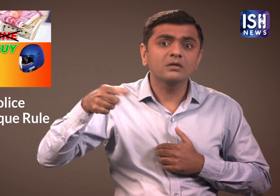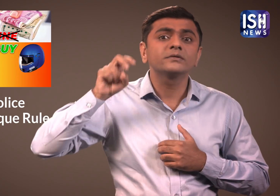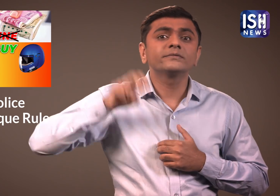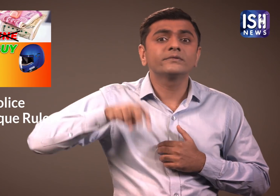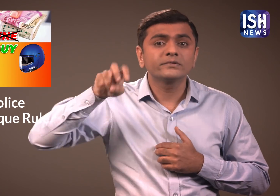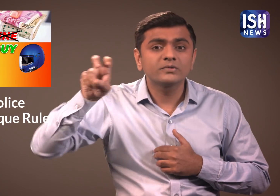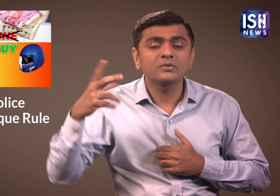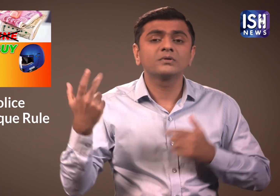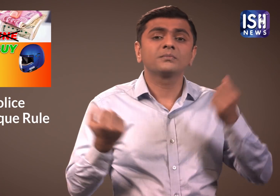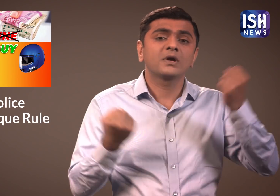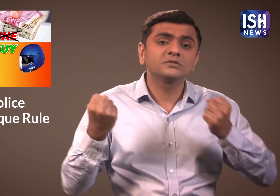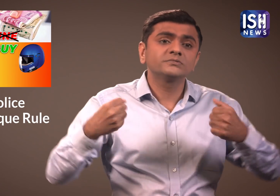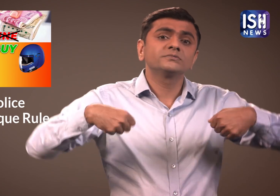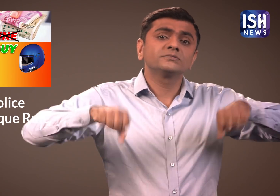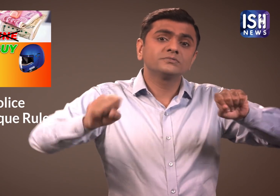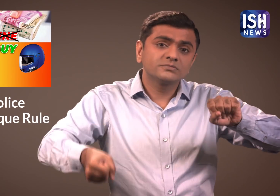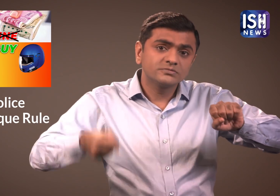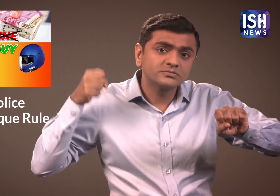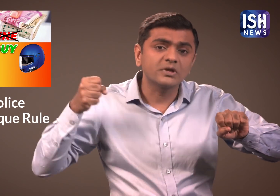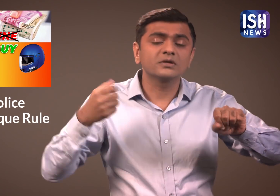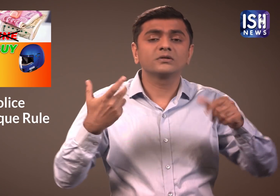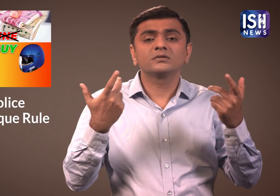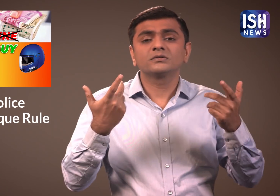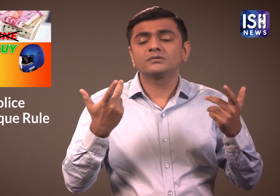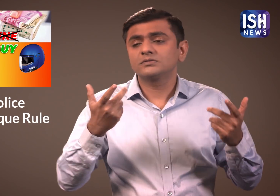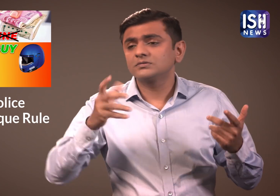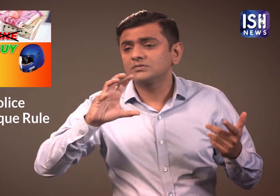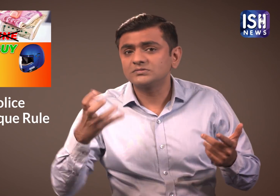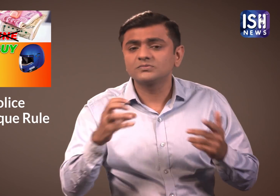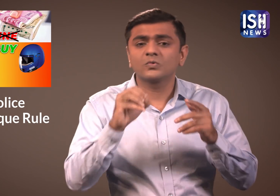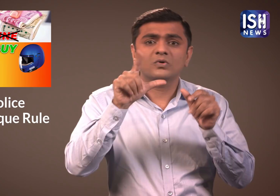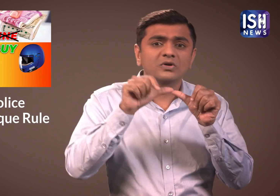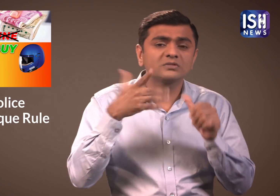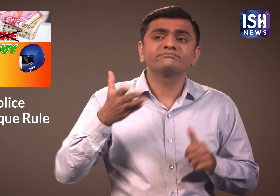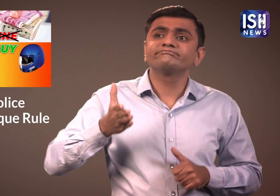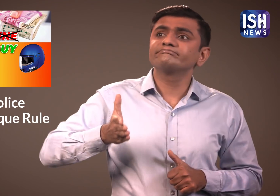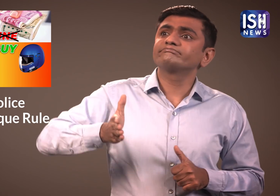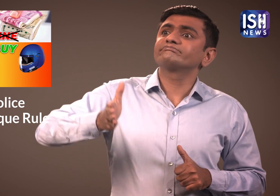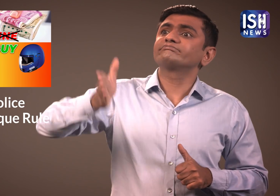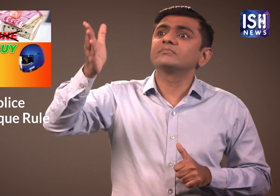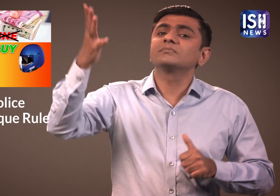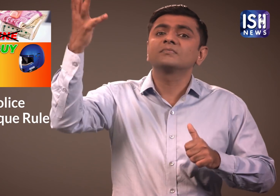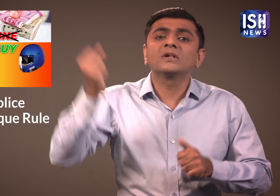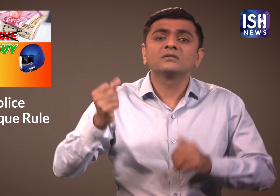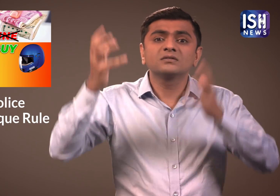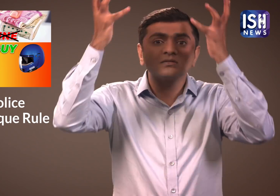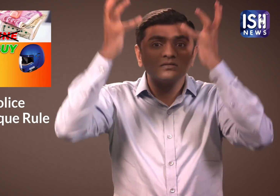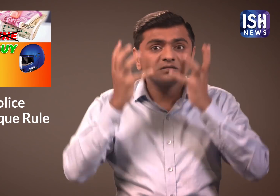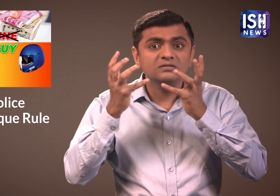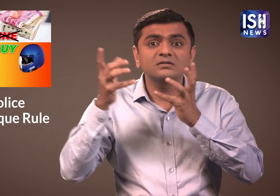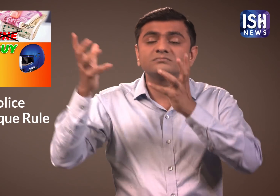People can walk, take a bus, rickshaw, taxi, etc. to buy the helmet.